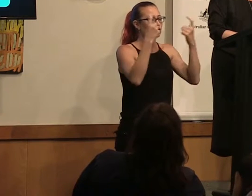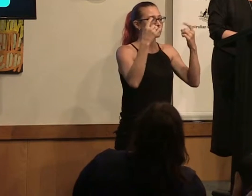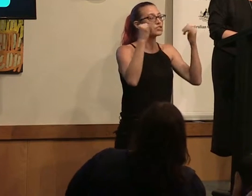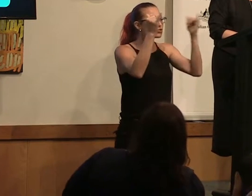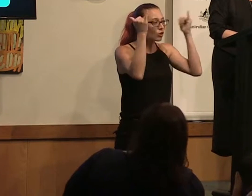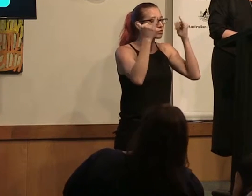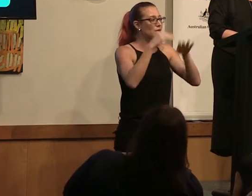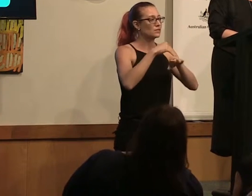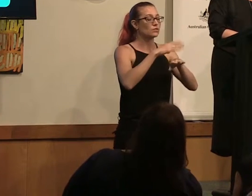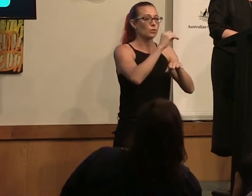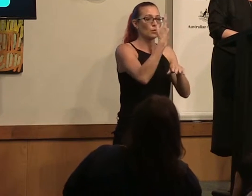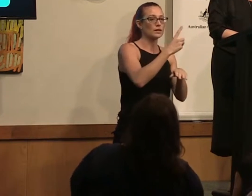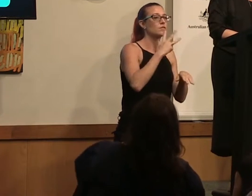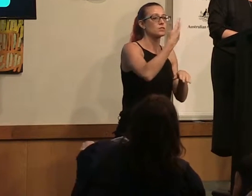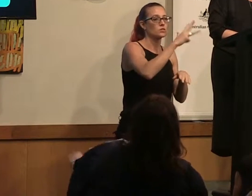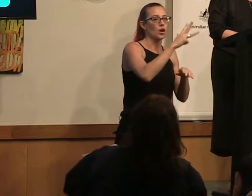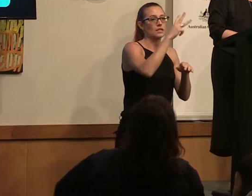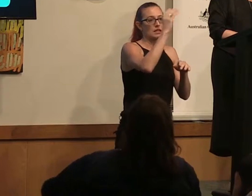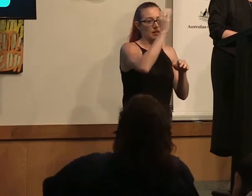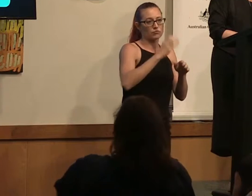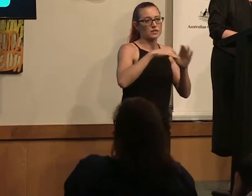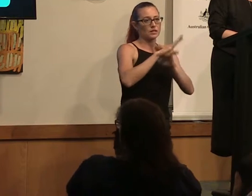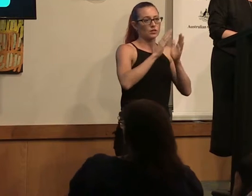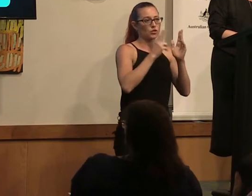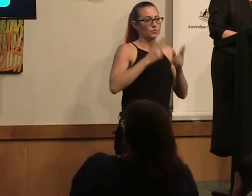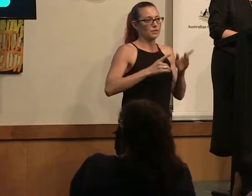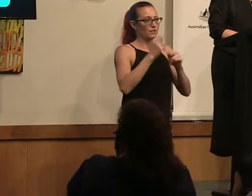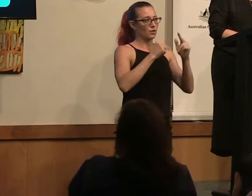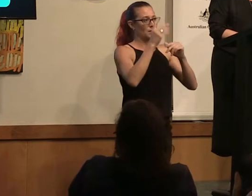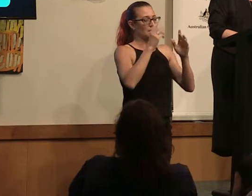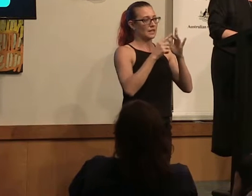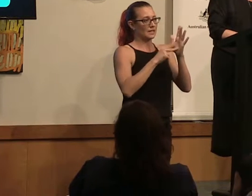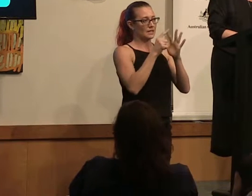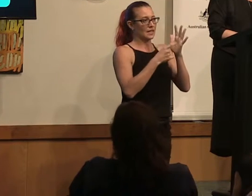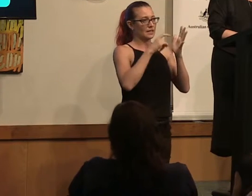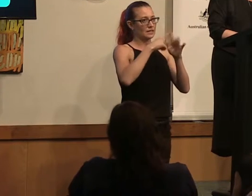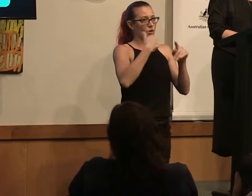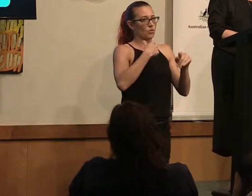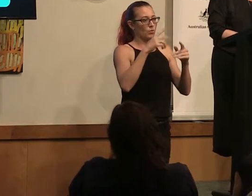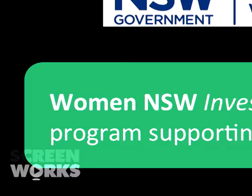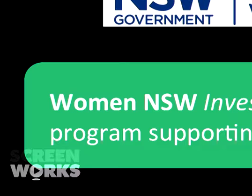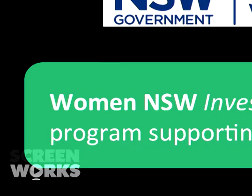190 countries in the Human Development Index, Australia ranks second in terms of overall achievement measured by